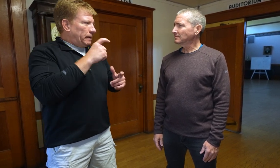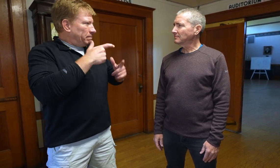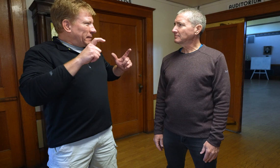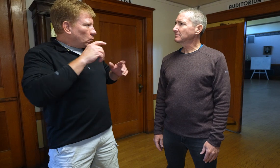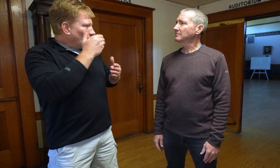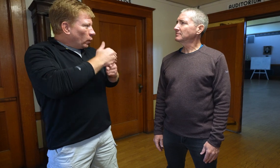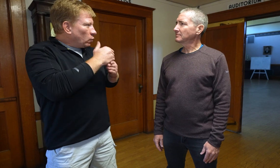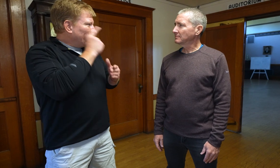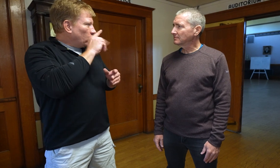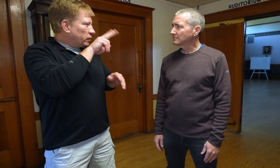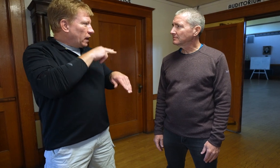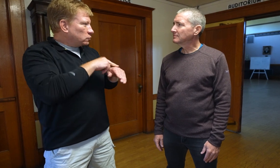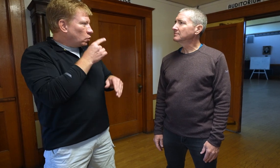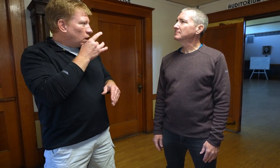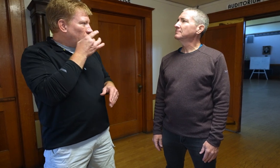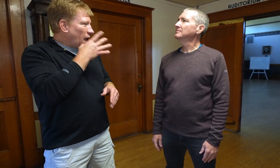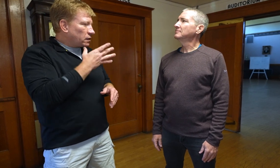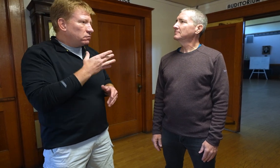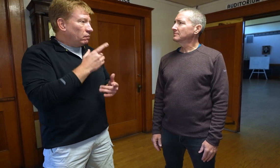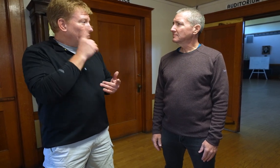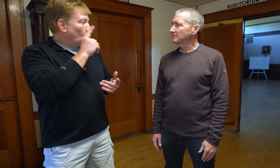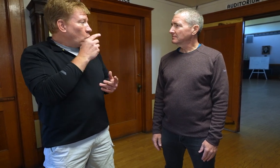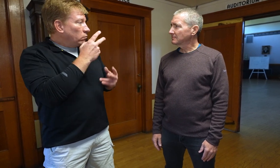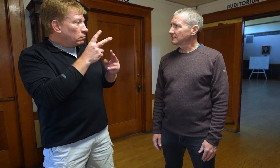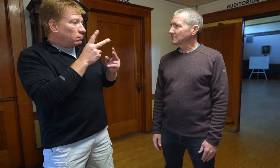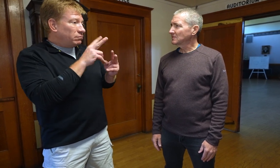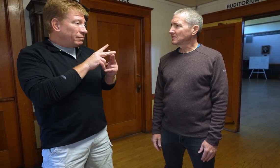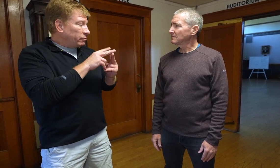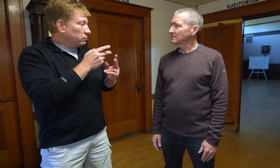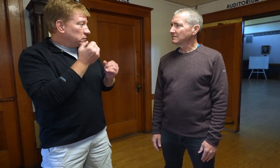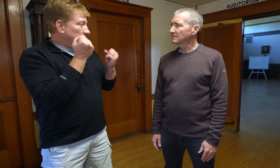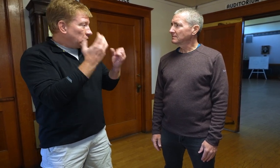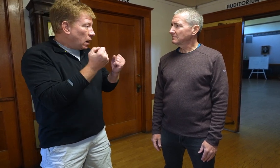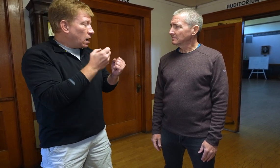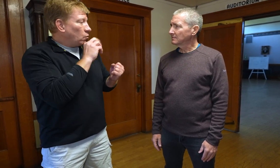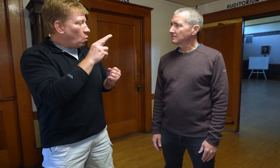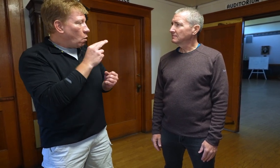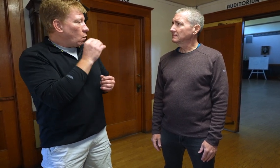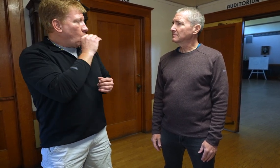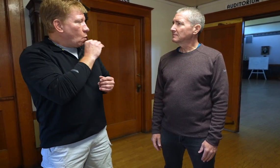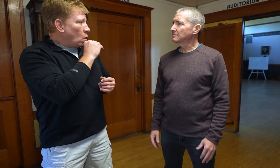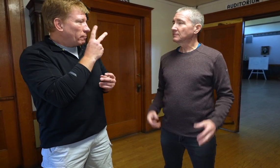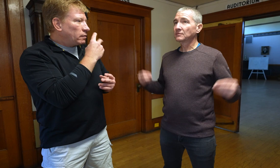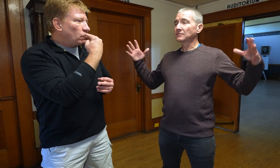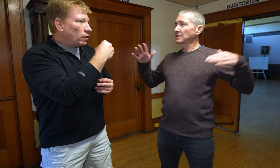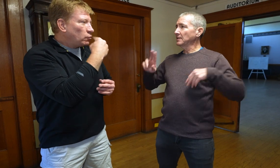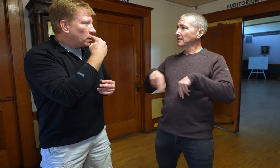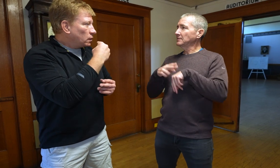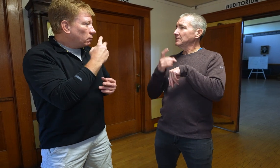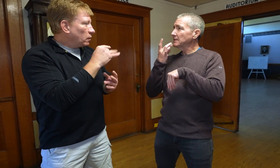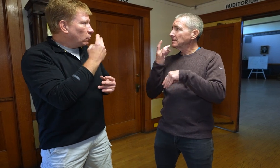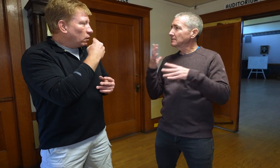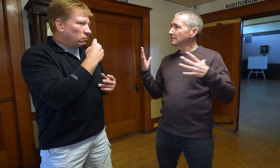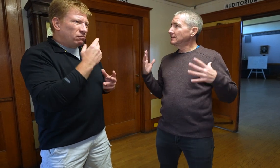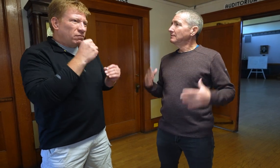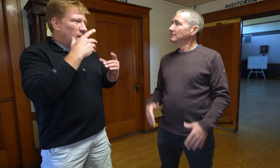There was a need for bigger windows for more natural light for people signing or for oral people who read lips. Lots of natural light.